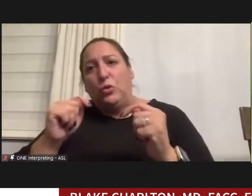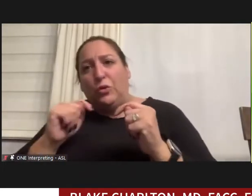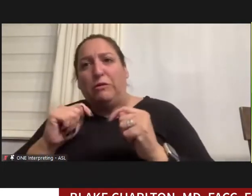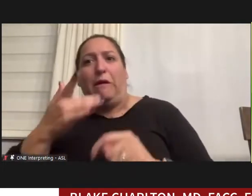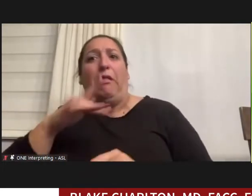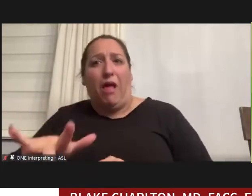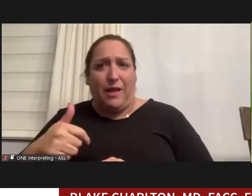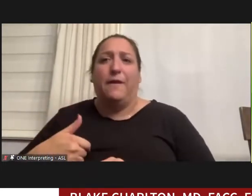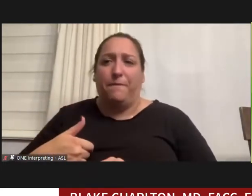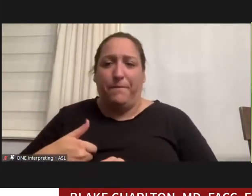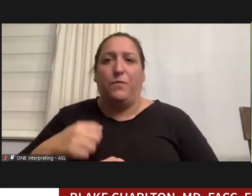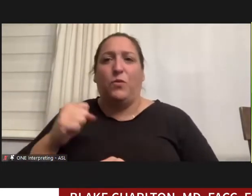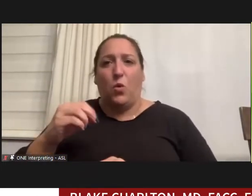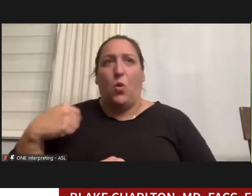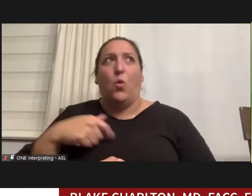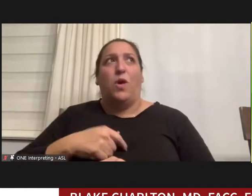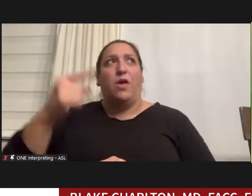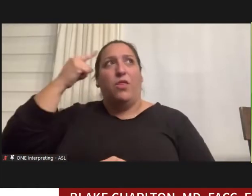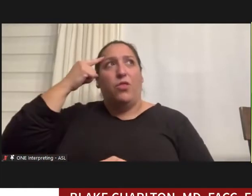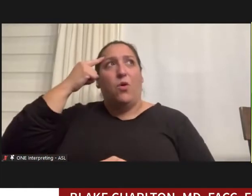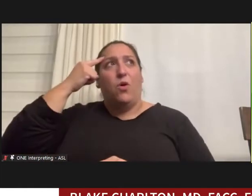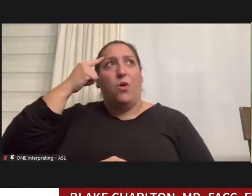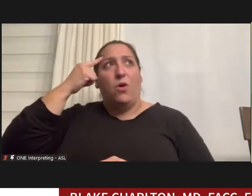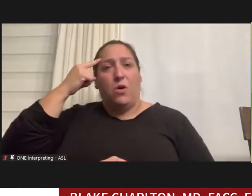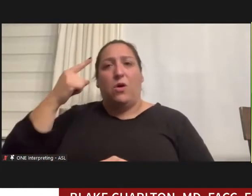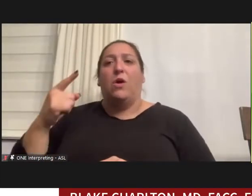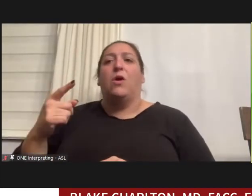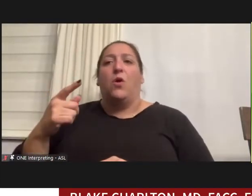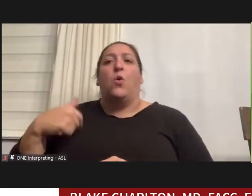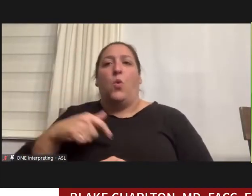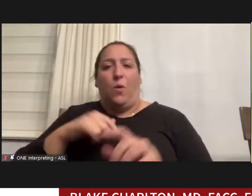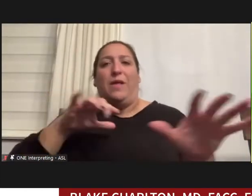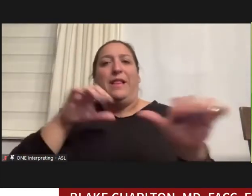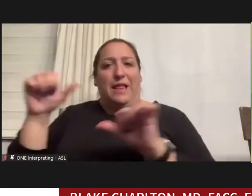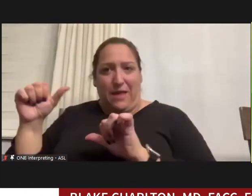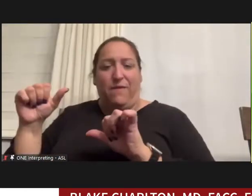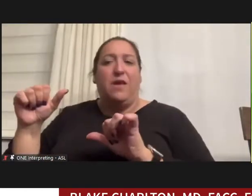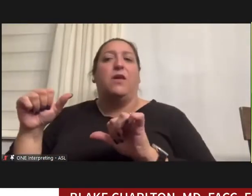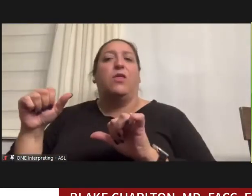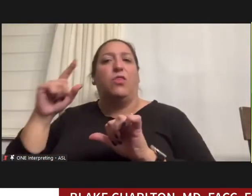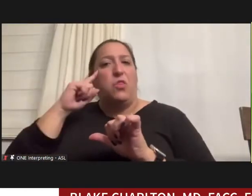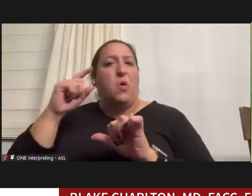and we thought when we were leaving Navajo that we were not going to be on the front line of anything